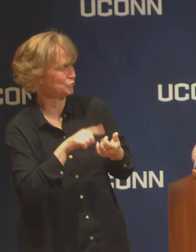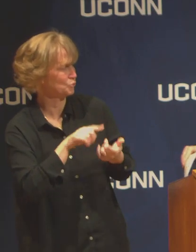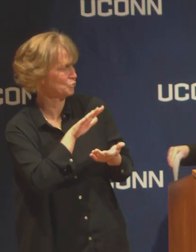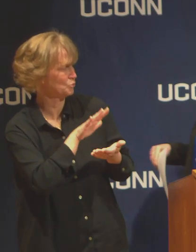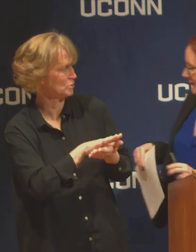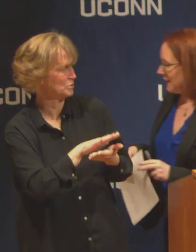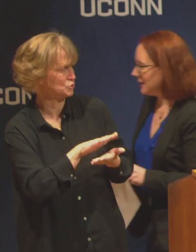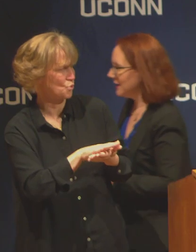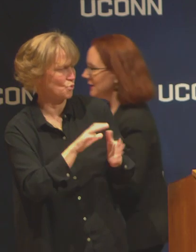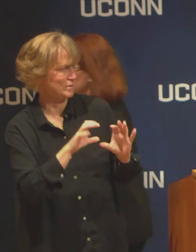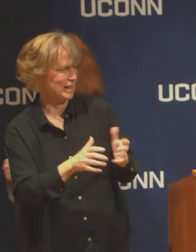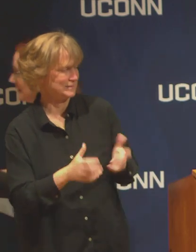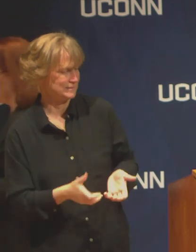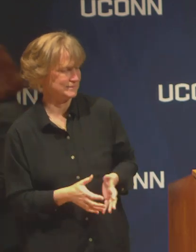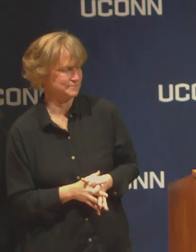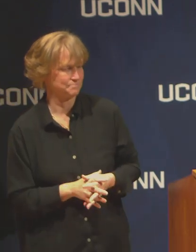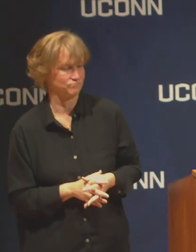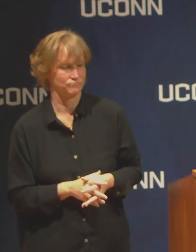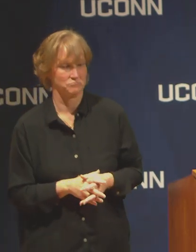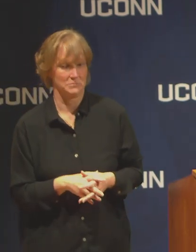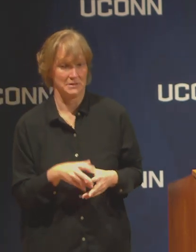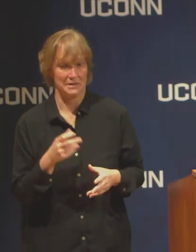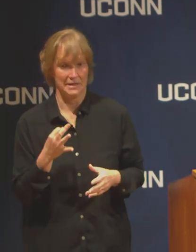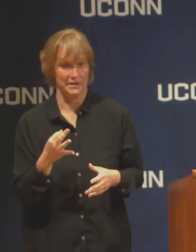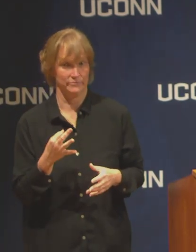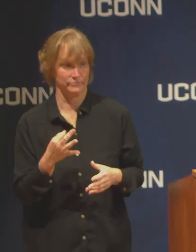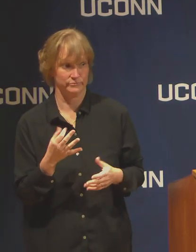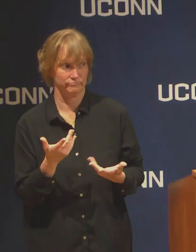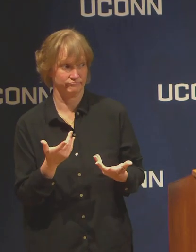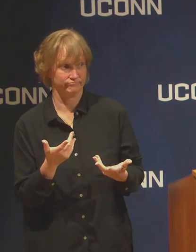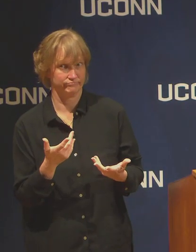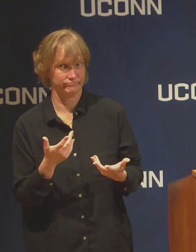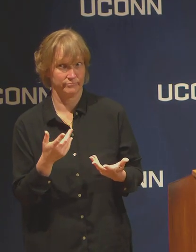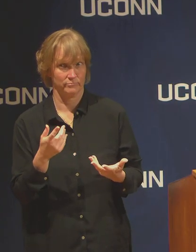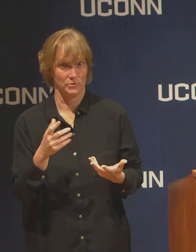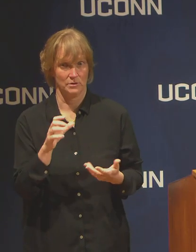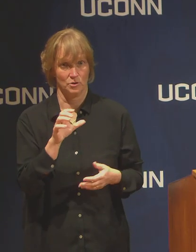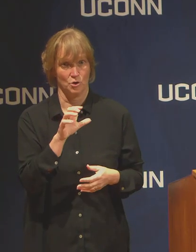If current trends continue, will courses in summer sessions be affected?